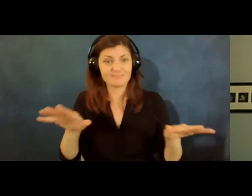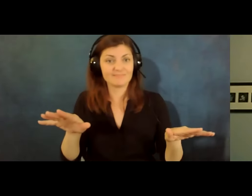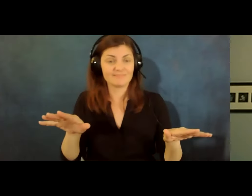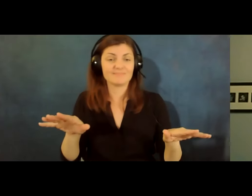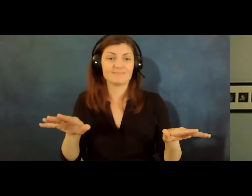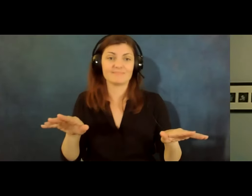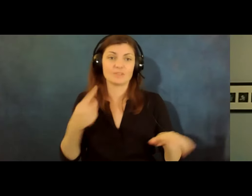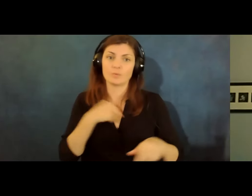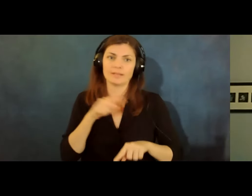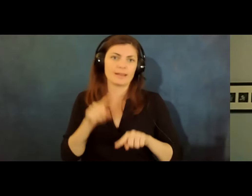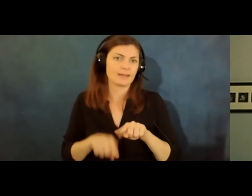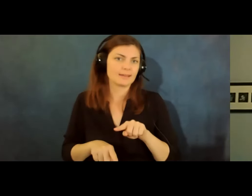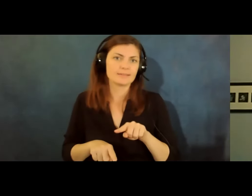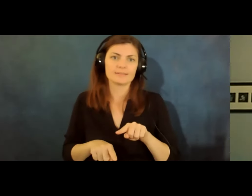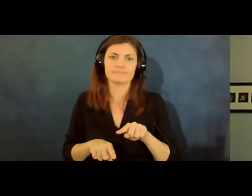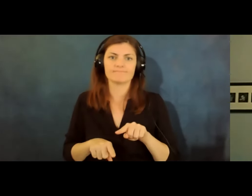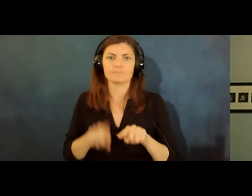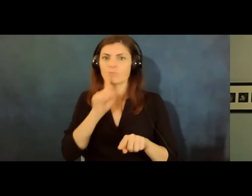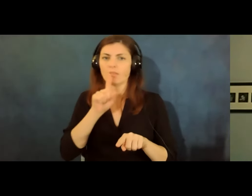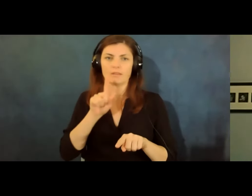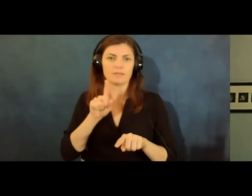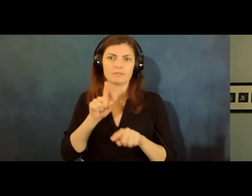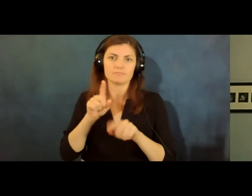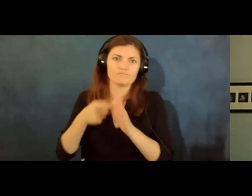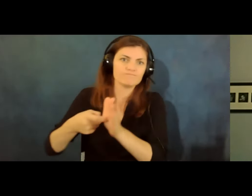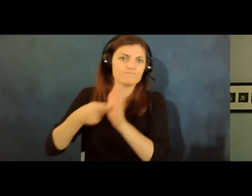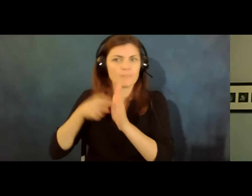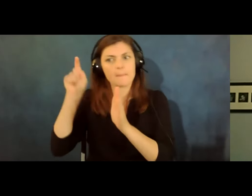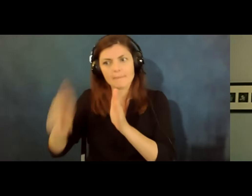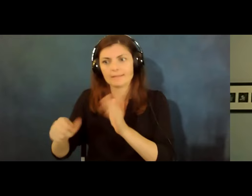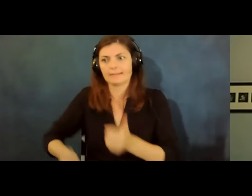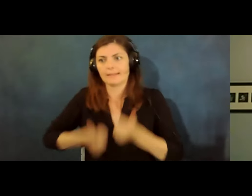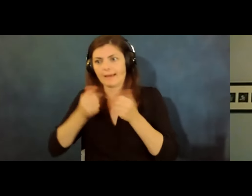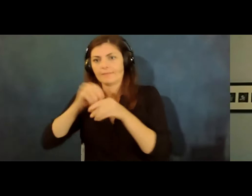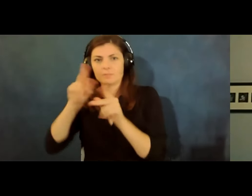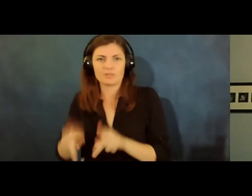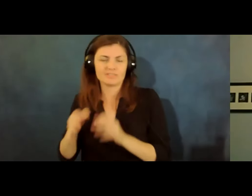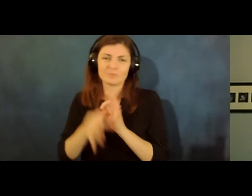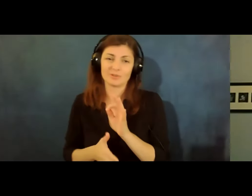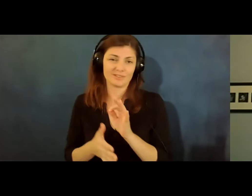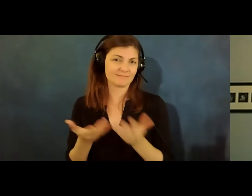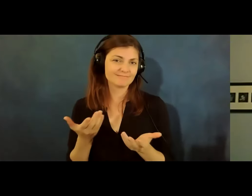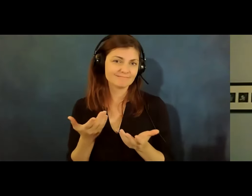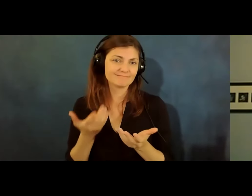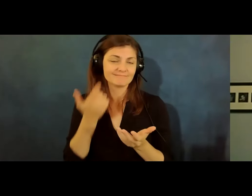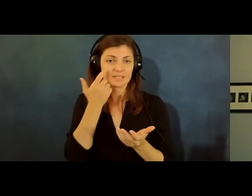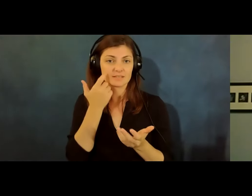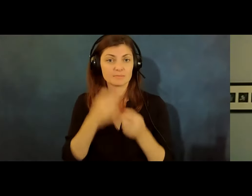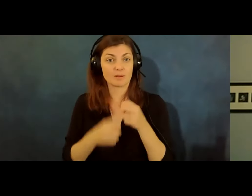we can't we can't push that uh in the same way we did before because the the problems for people are